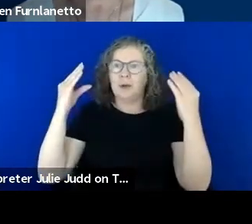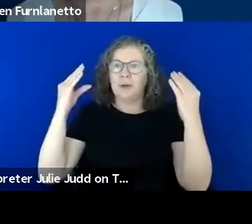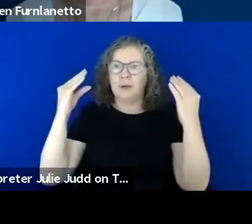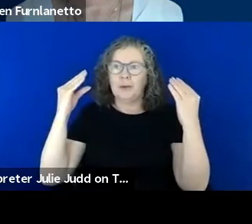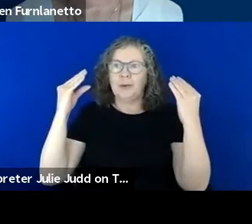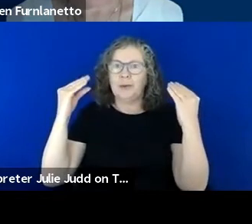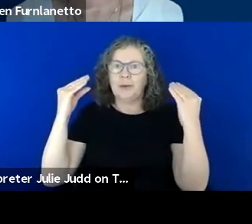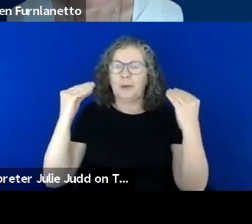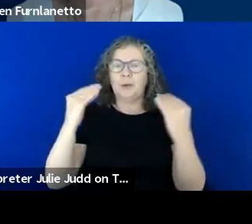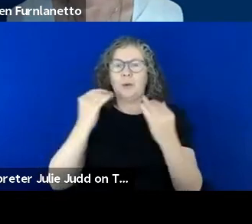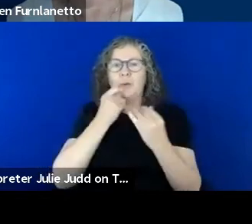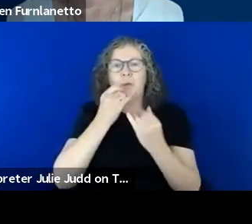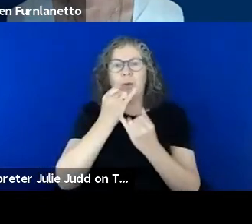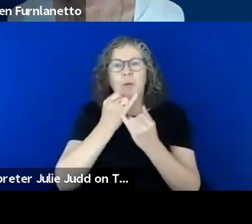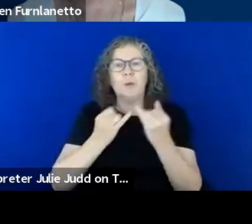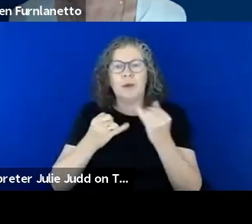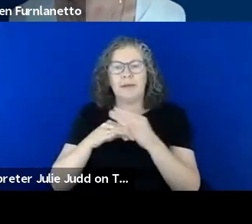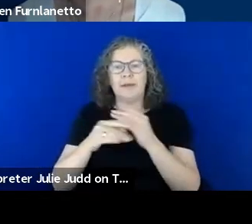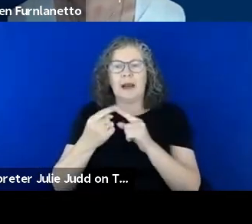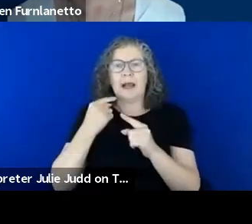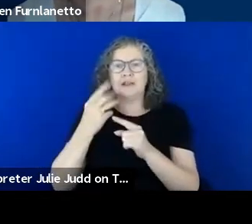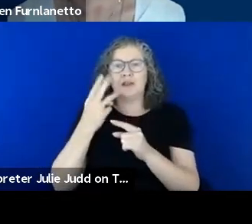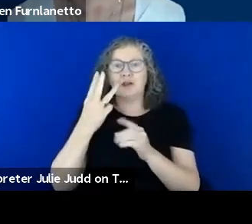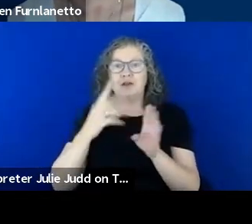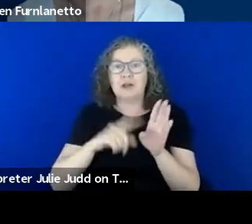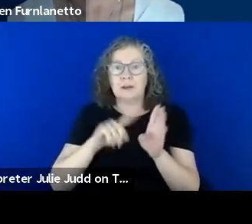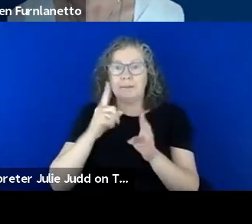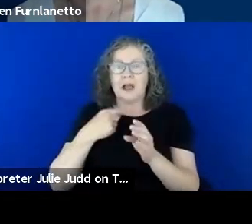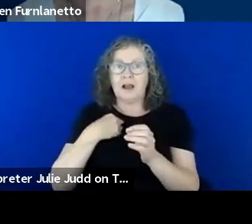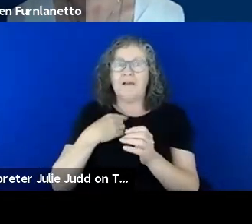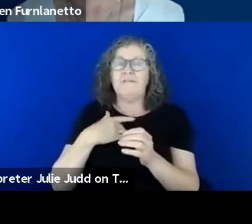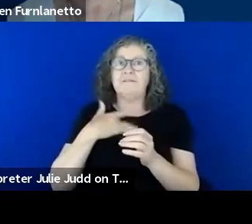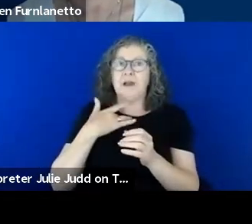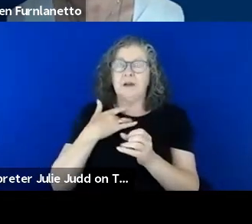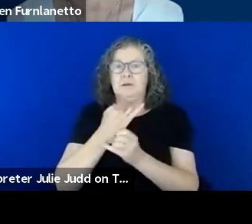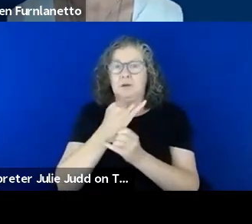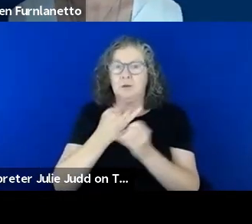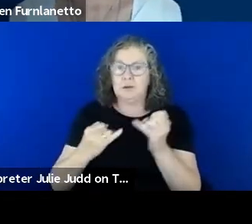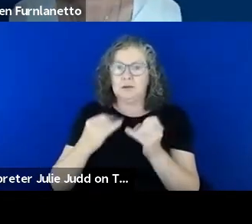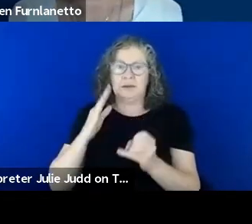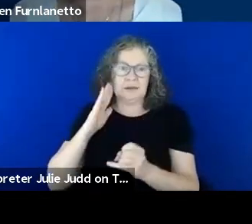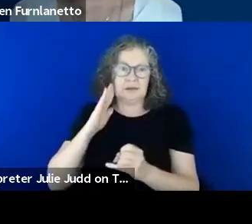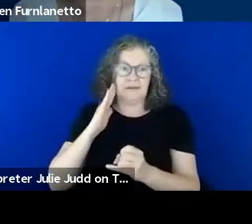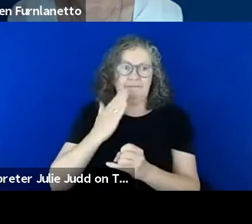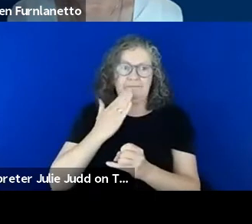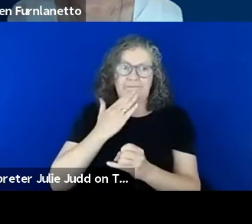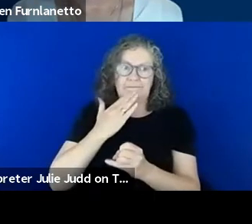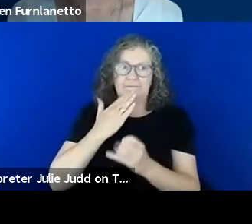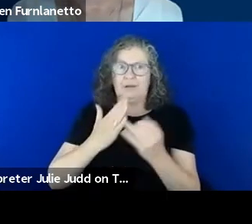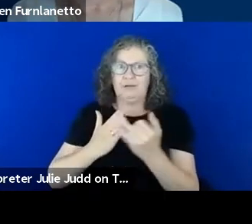significantly but I probably never felt as deaf as I have during this pandemic and I know that